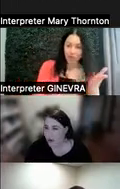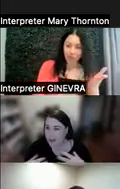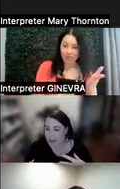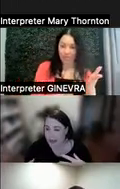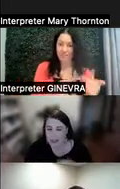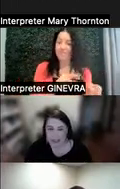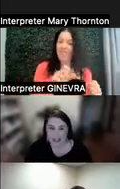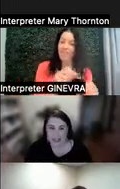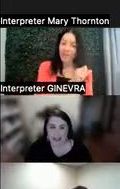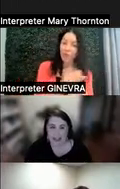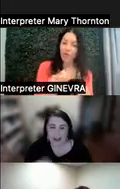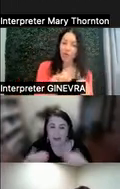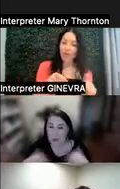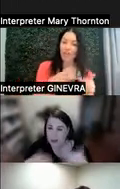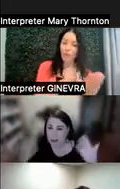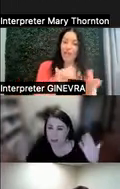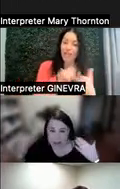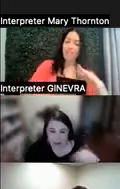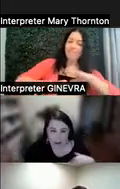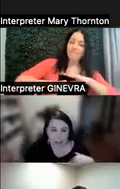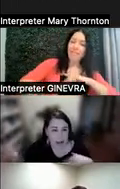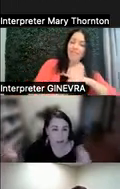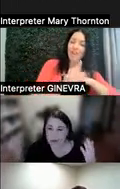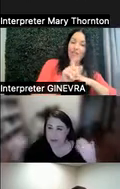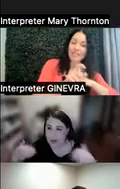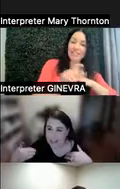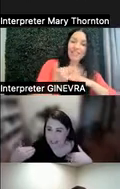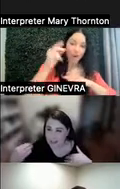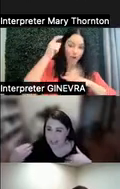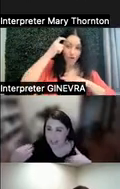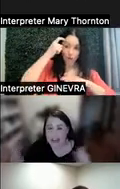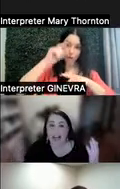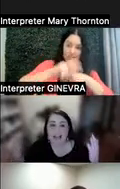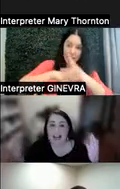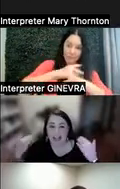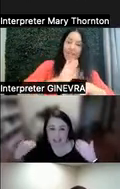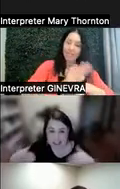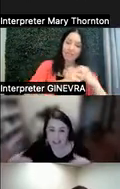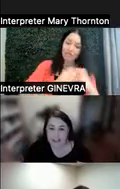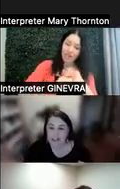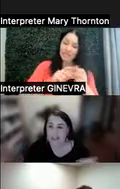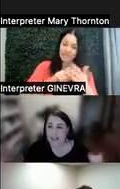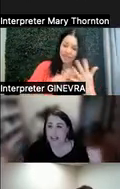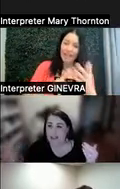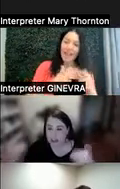in a way that works with my neurotype, works with my skill set. And I leave feeling like I've learned